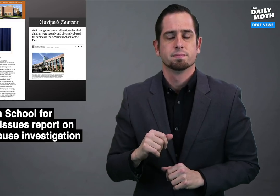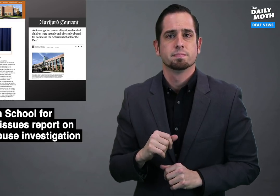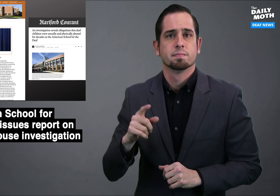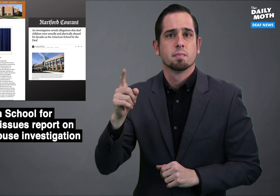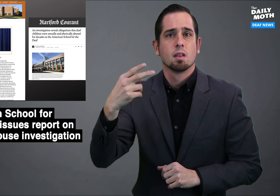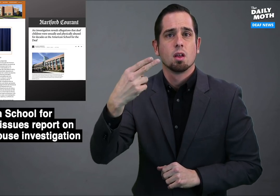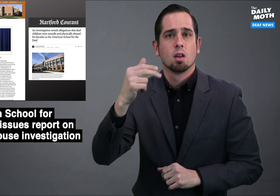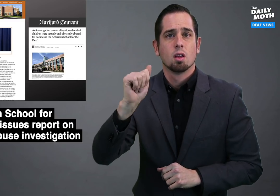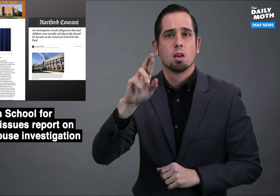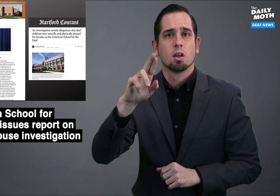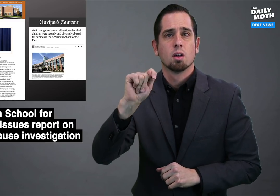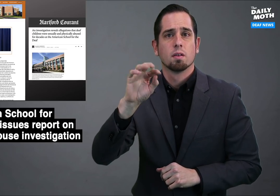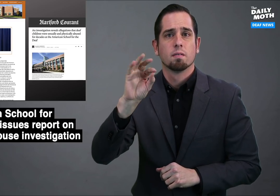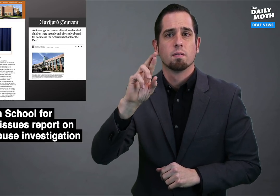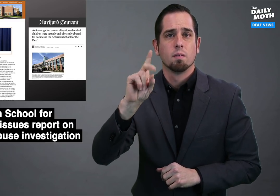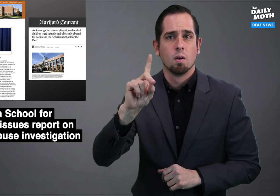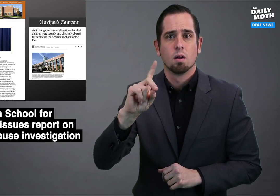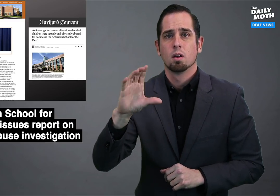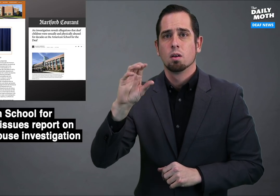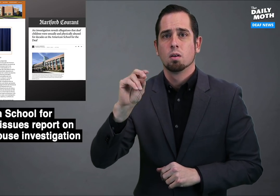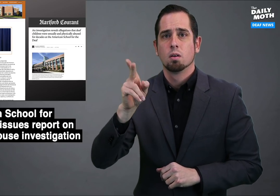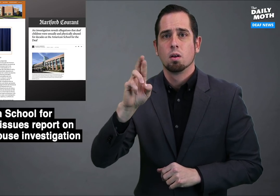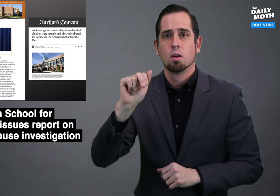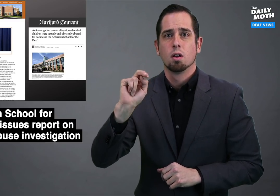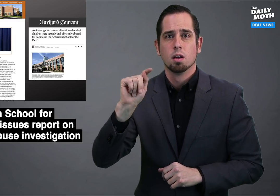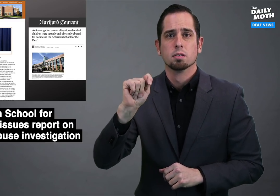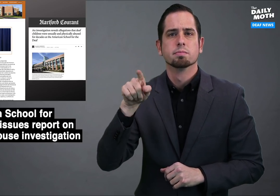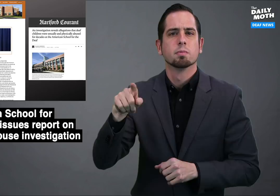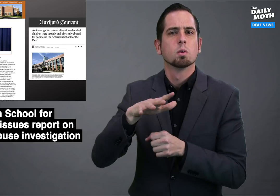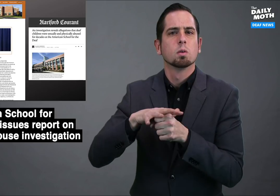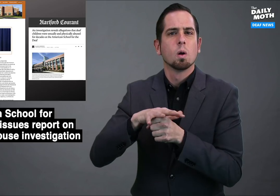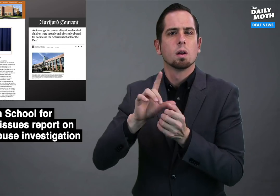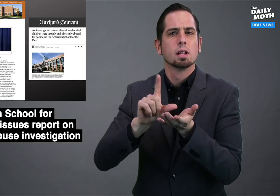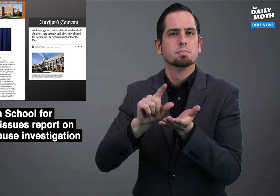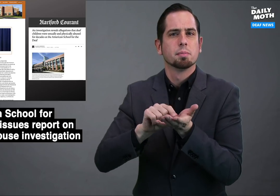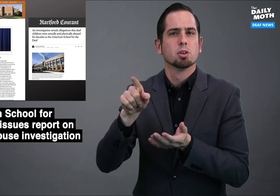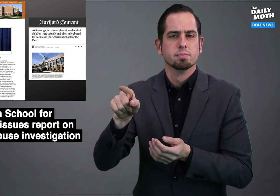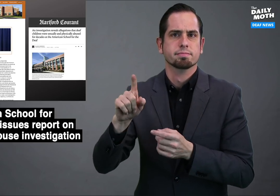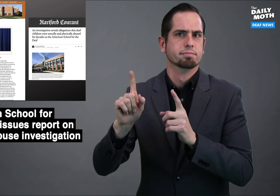The Hartford Courant, a local newspaper,